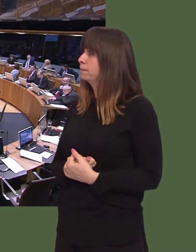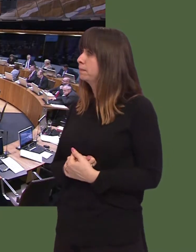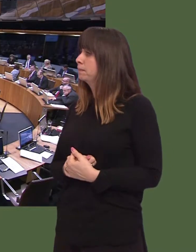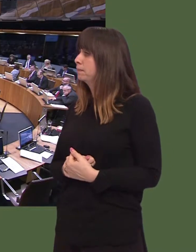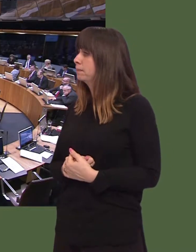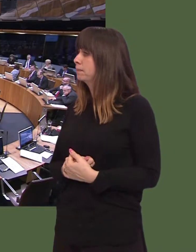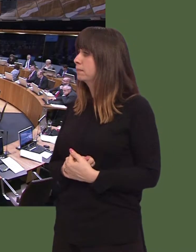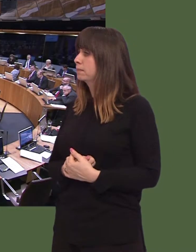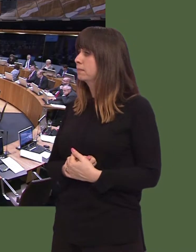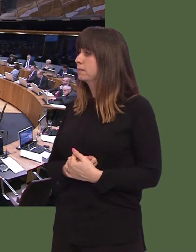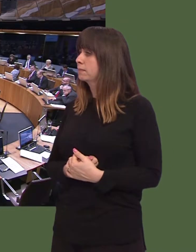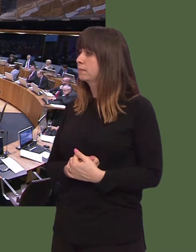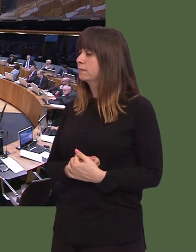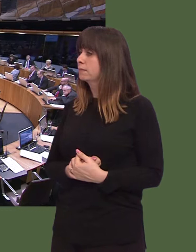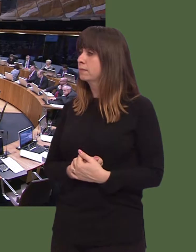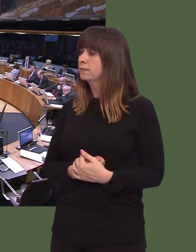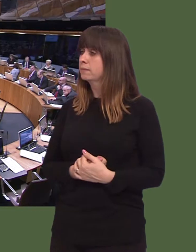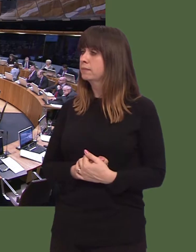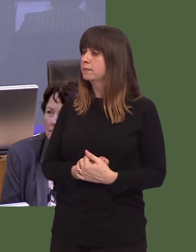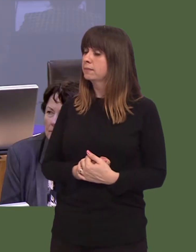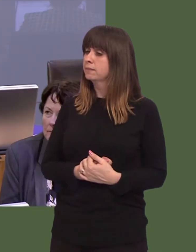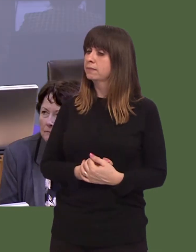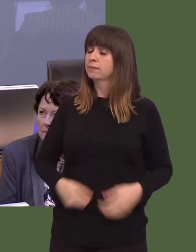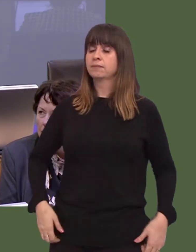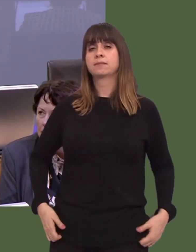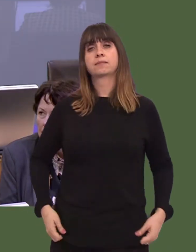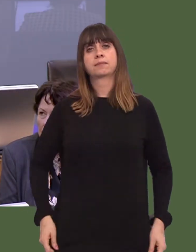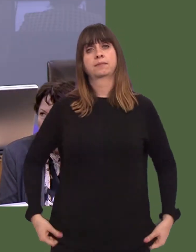David Melding: First Minister, I think the problem with a constitutional convention is